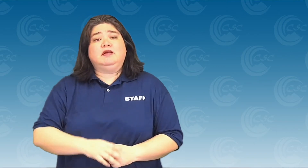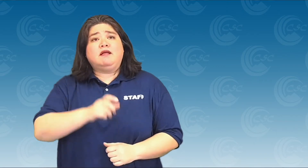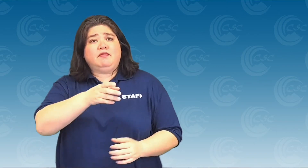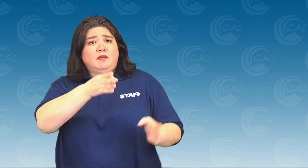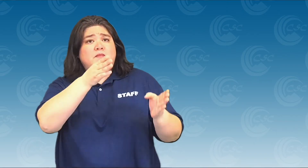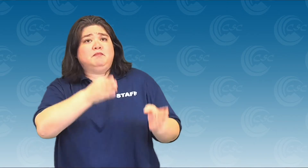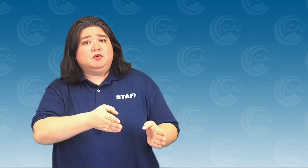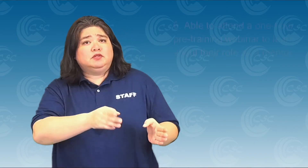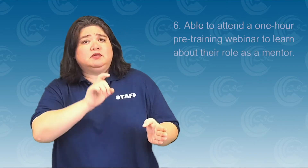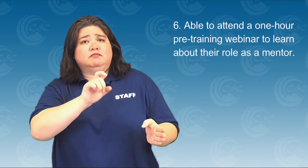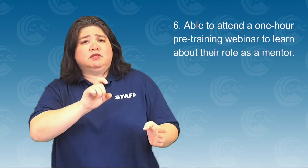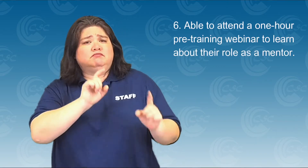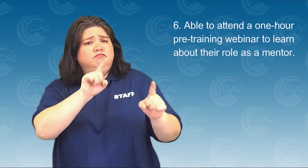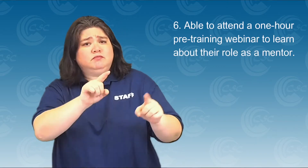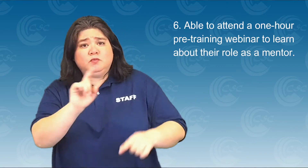Sixth, the person must be able to attend a one-hour